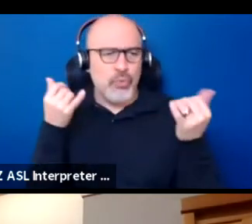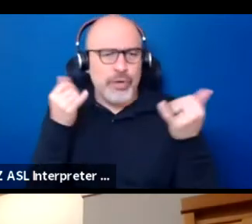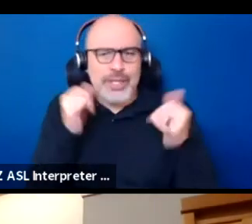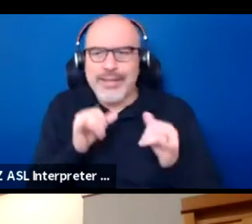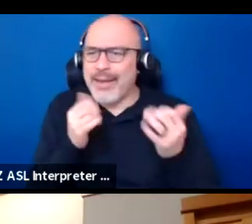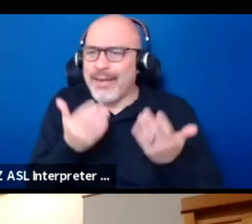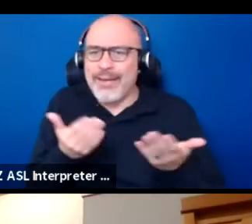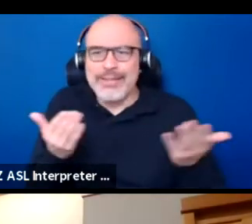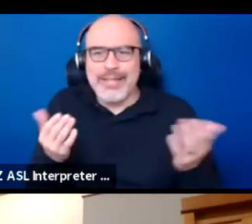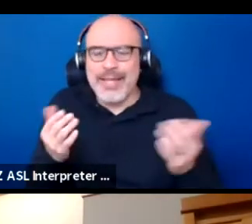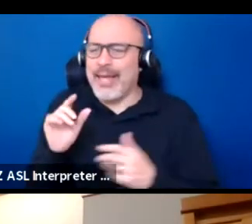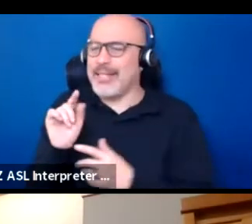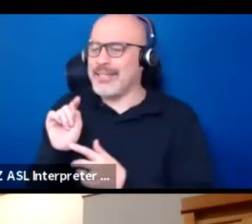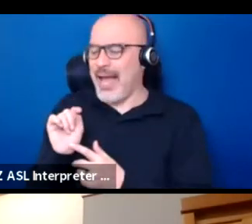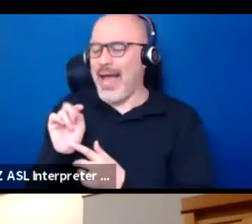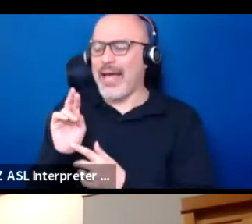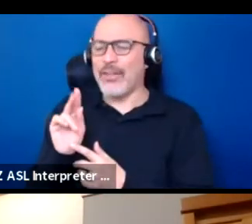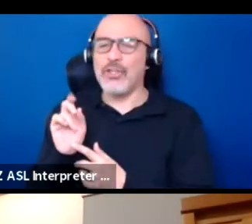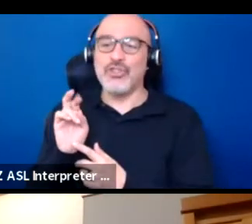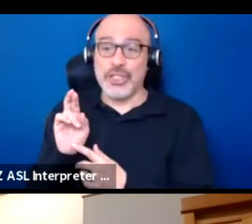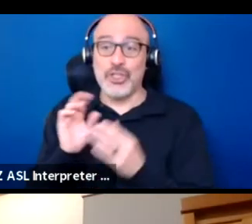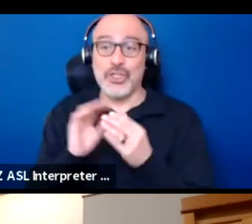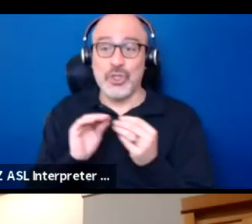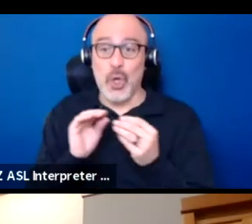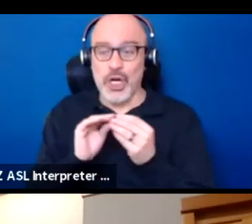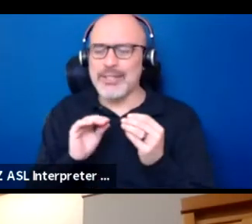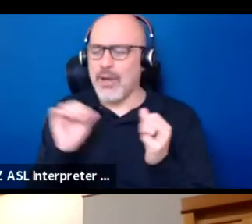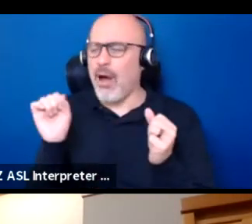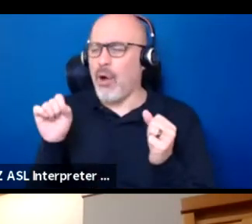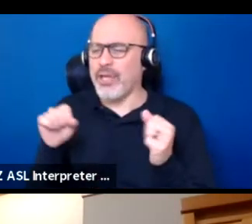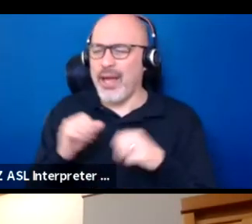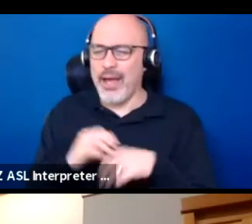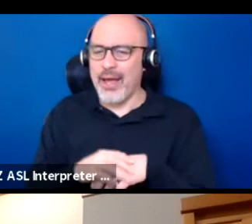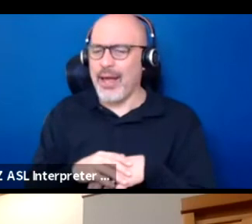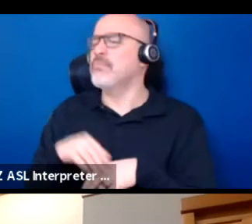that the trickster stories were about, come on. Oh, yeah. Oh, for reals.